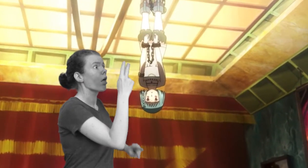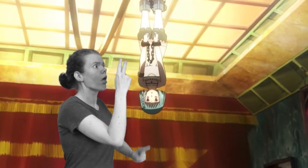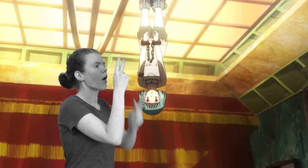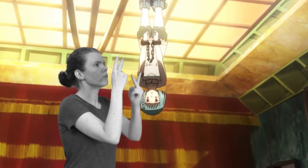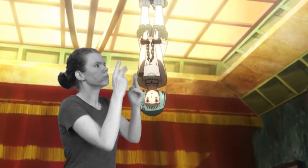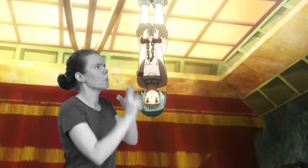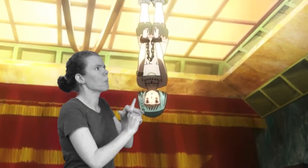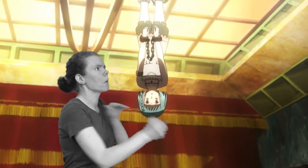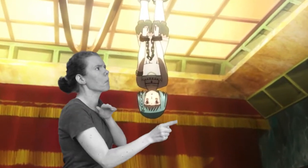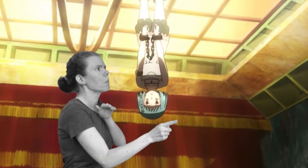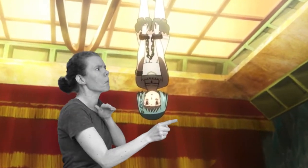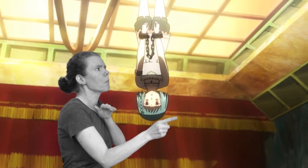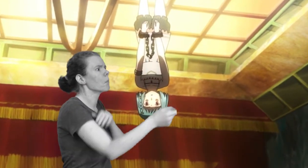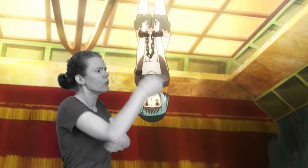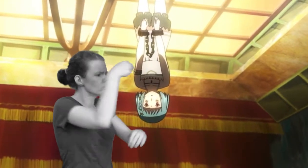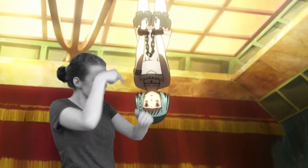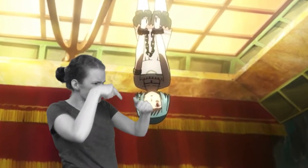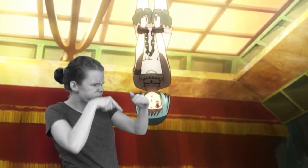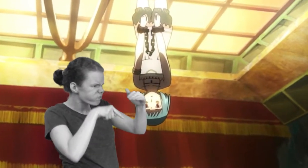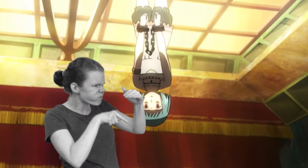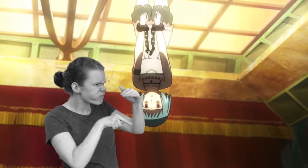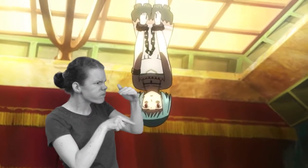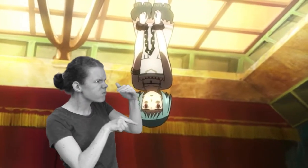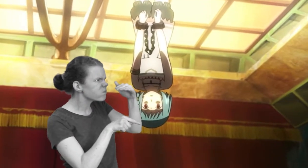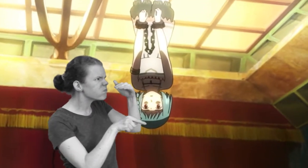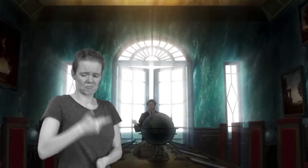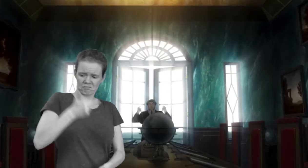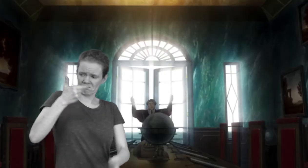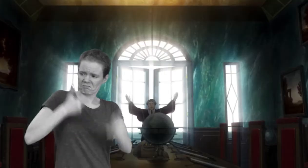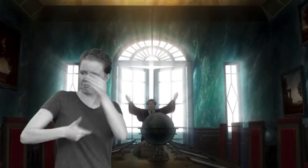That filth abandoned the surface and burrowed themselves underground!